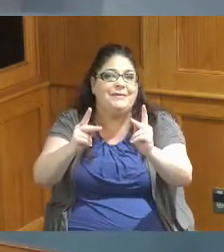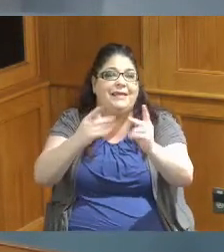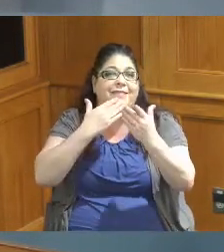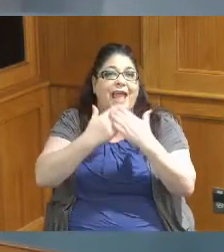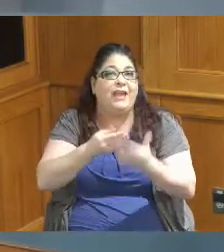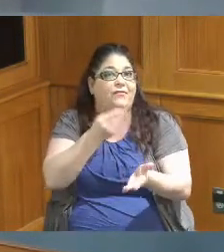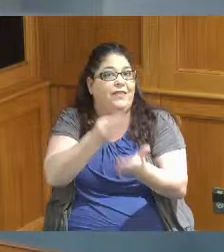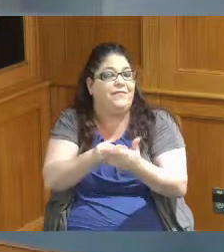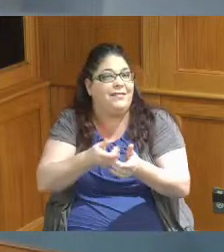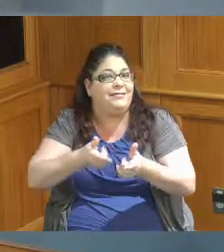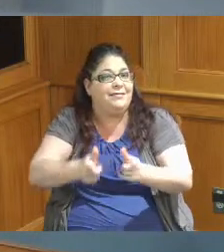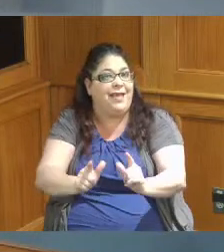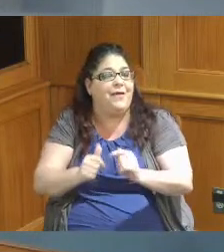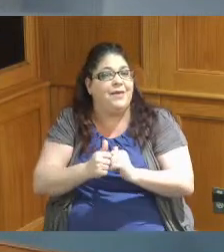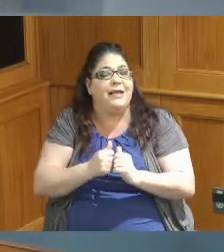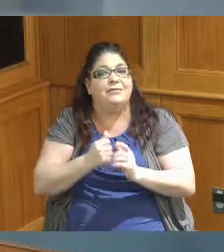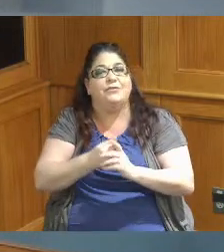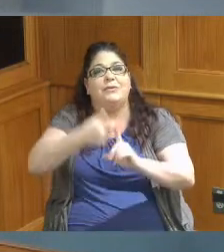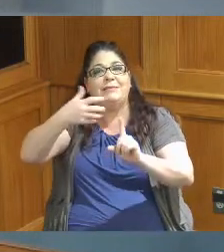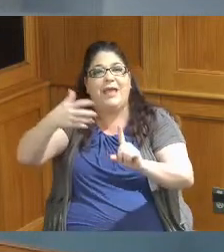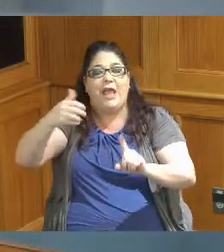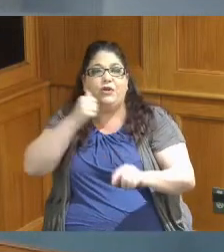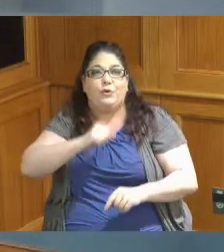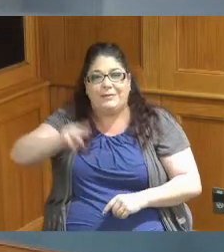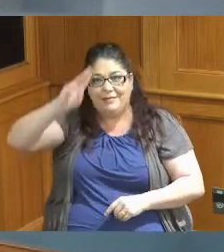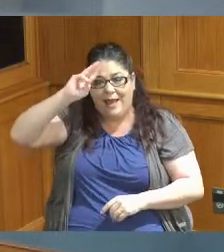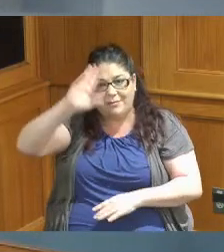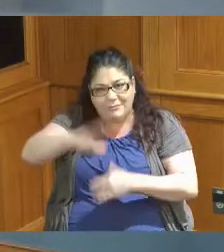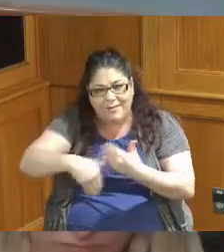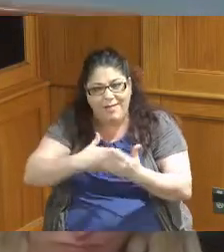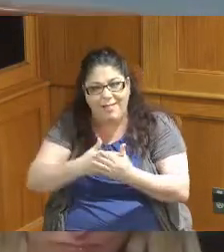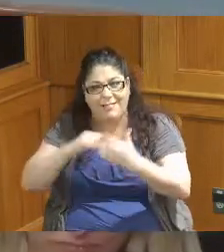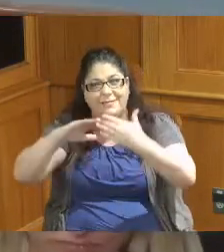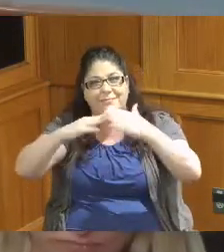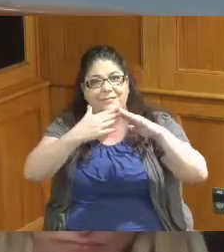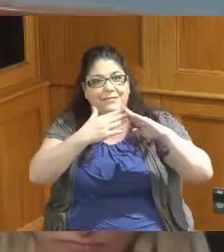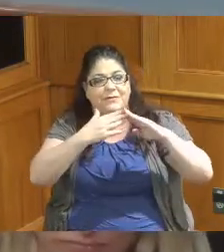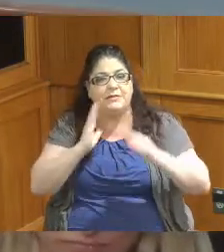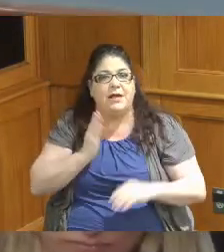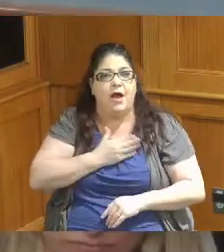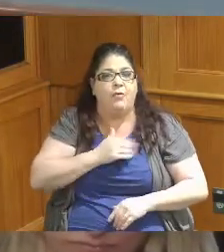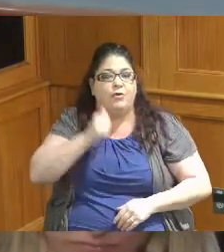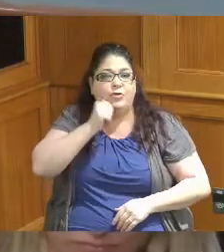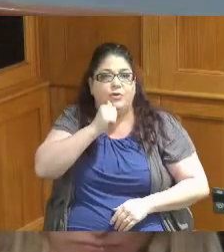funds to allow us to expand girl scouting to all communities our mission and Girl Scouts is to